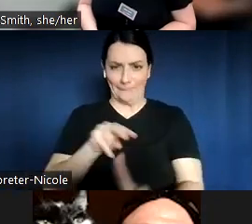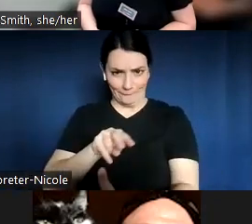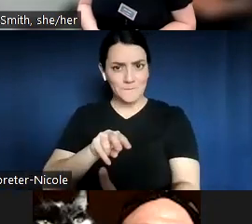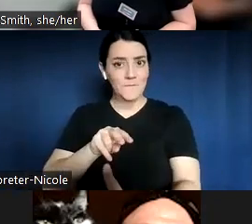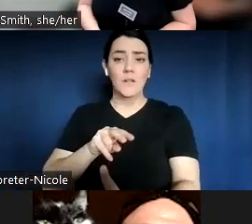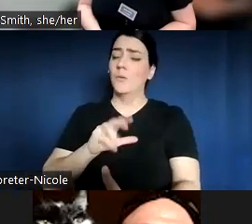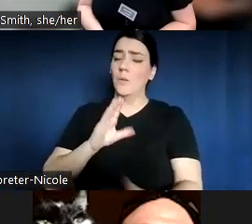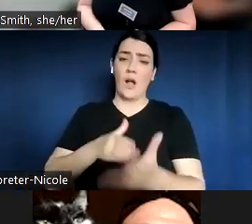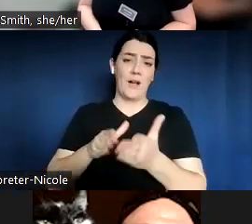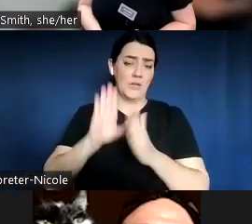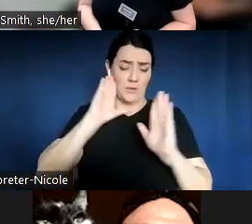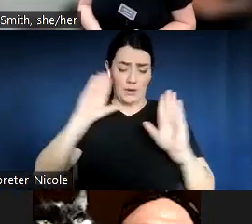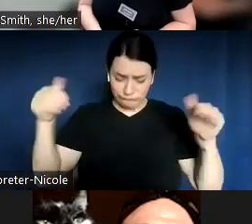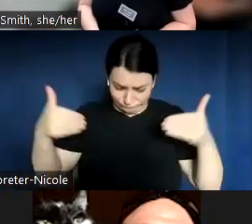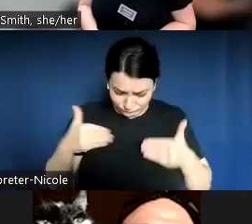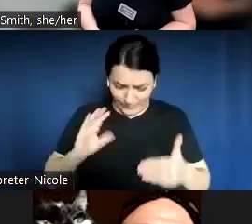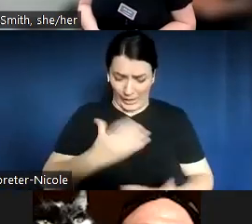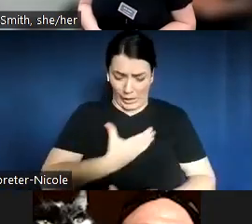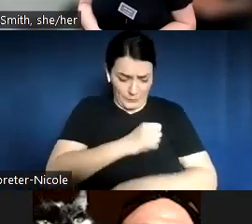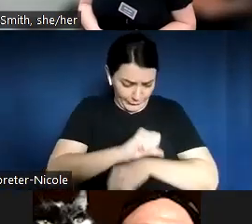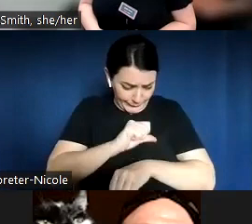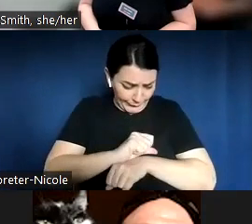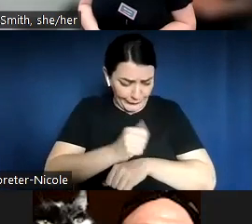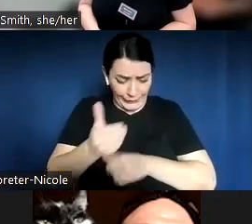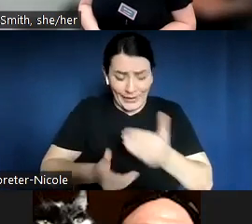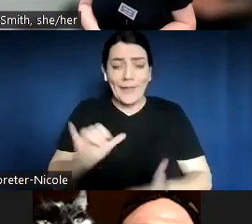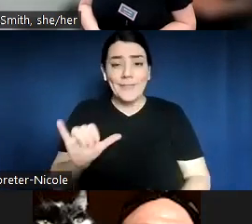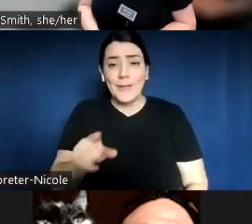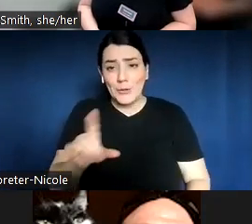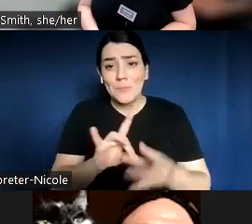the tracks that we're in, or even like you said, Ellie, the emotions that we're around